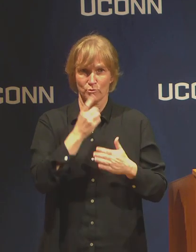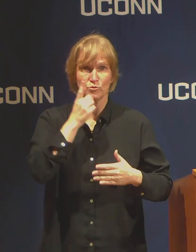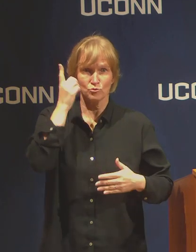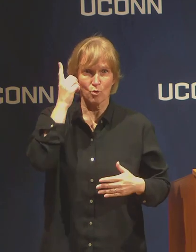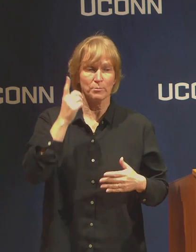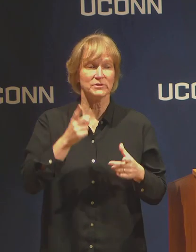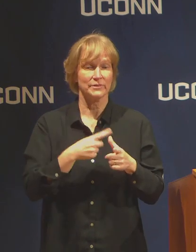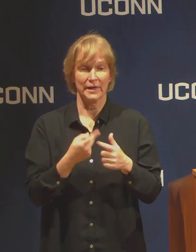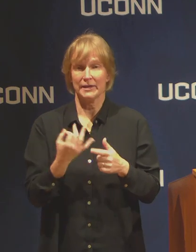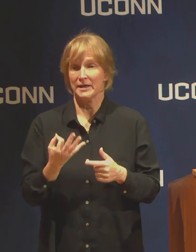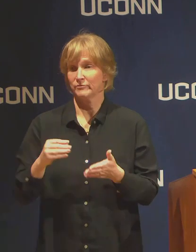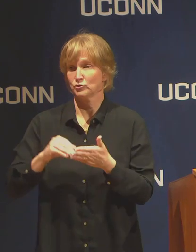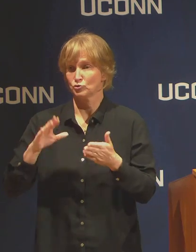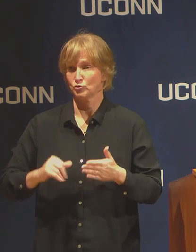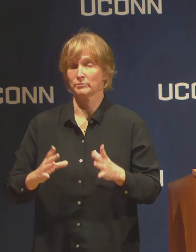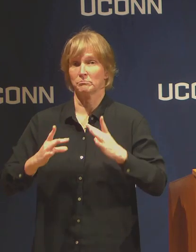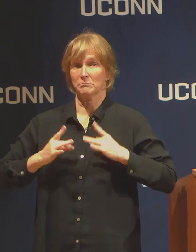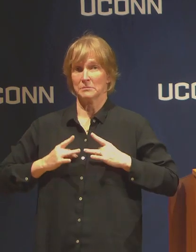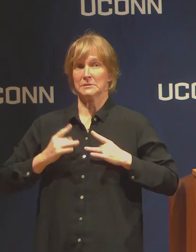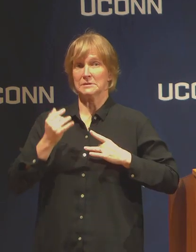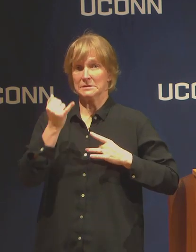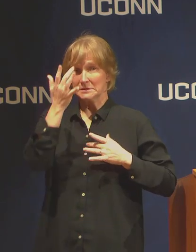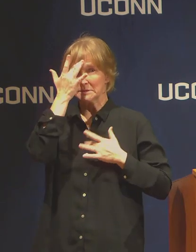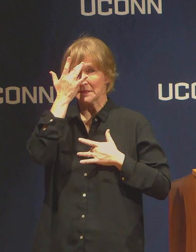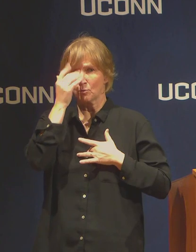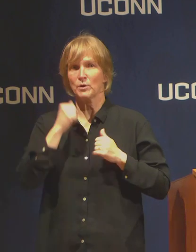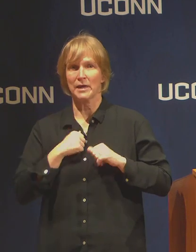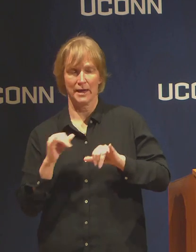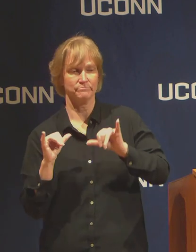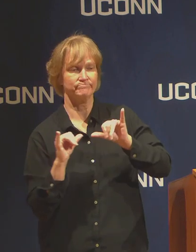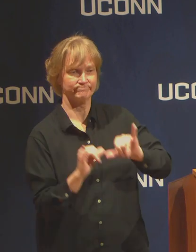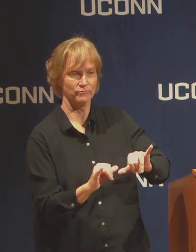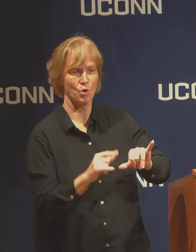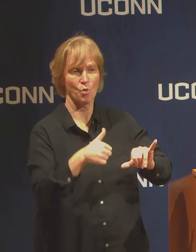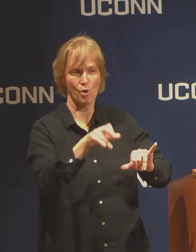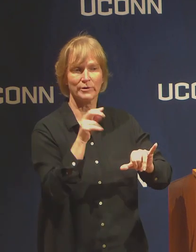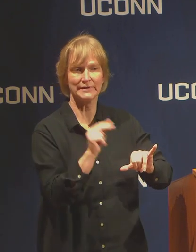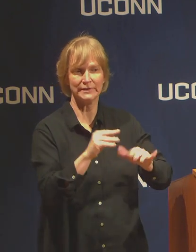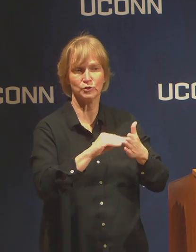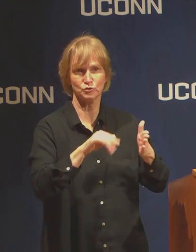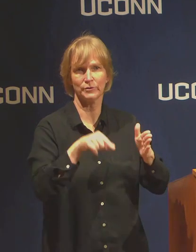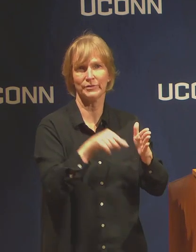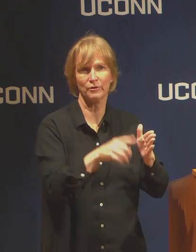Beyond that, our ability is limited and we would be relying on medical providers.